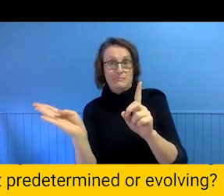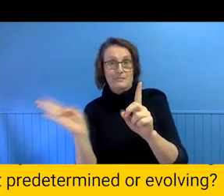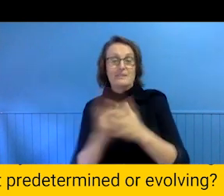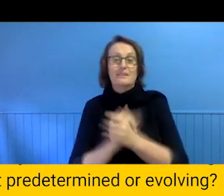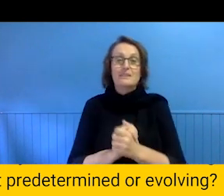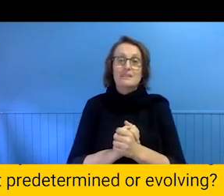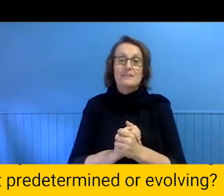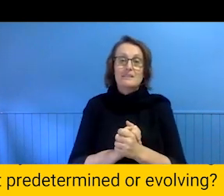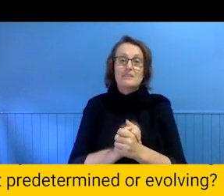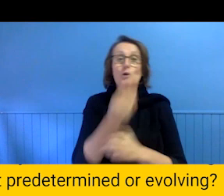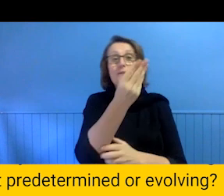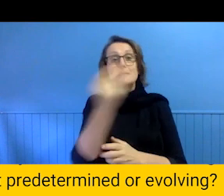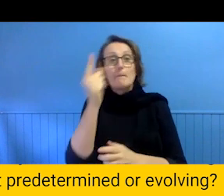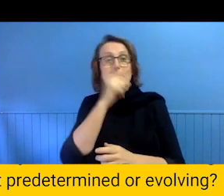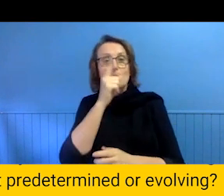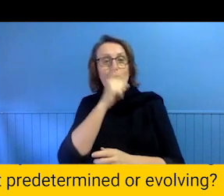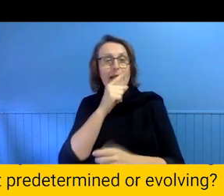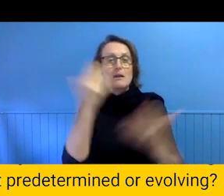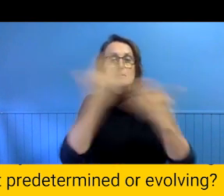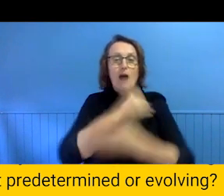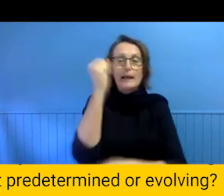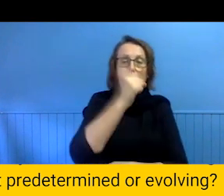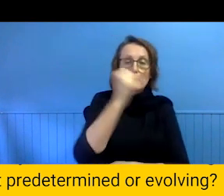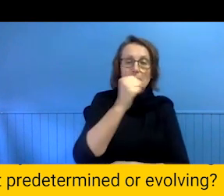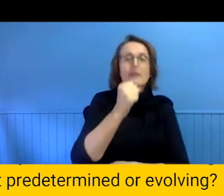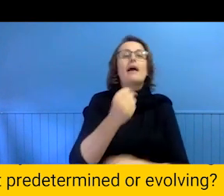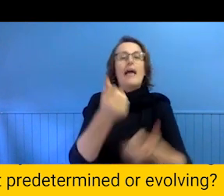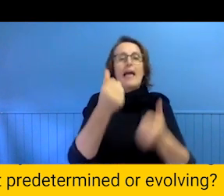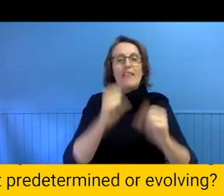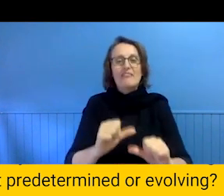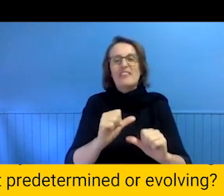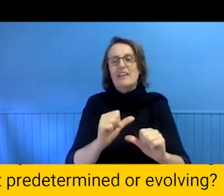and go to the nightclub late at night and finish at 3pm so that